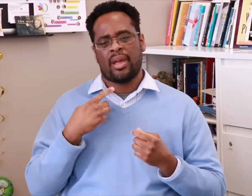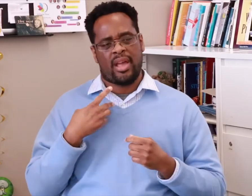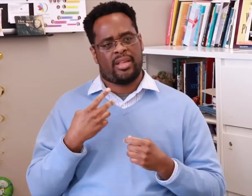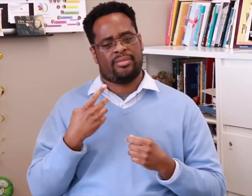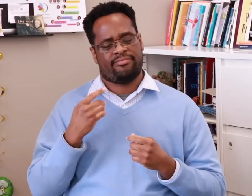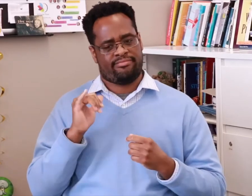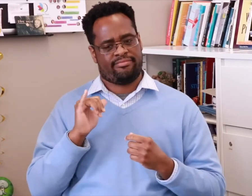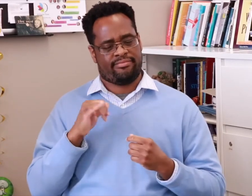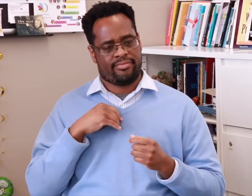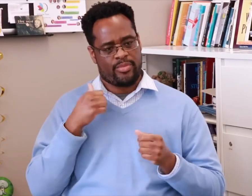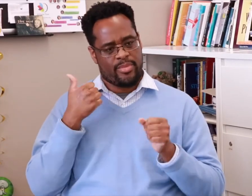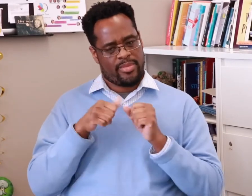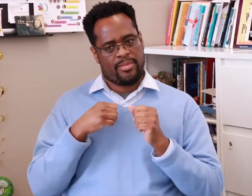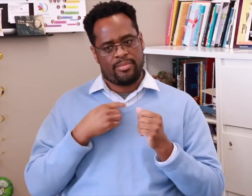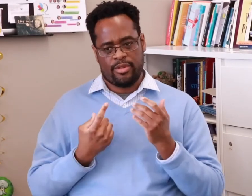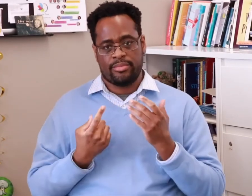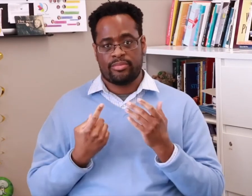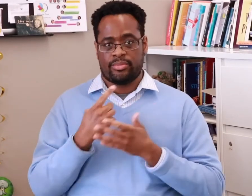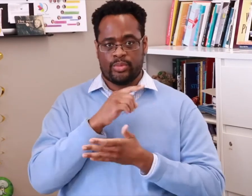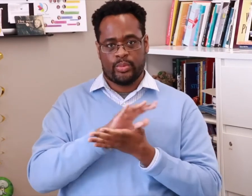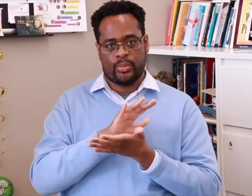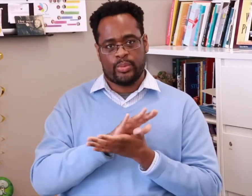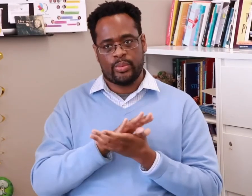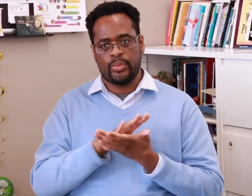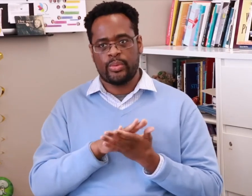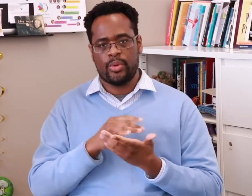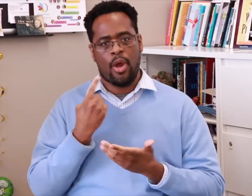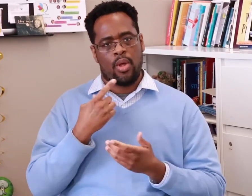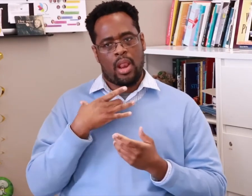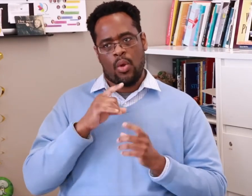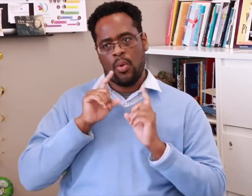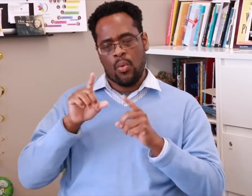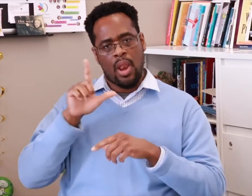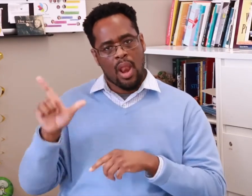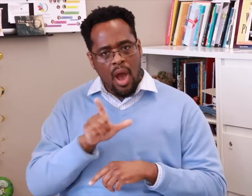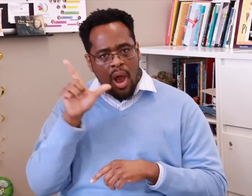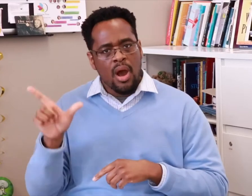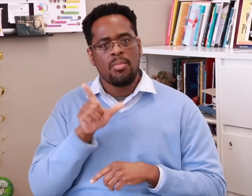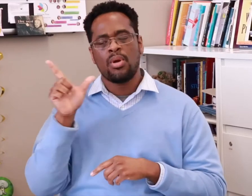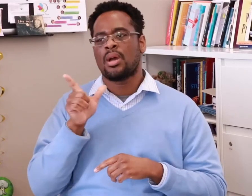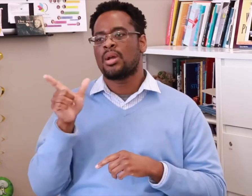Then I remembered while growing up, I really liked going to the library to learn